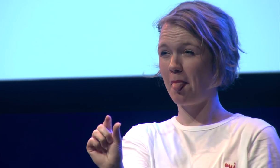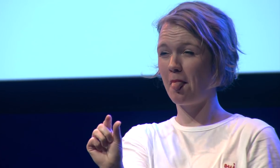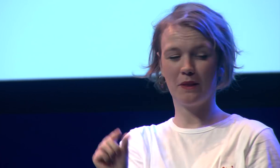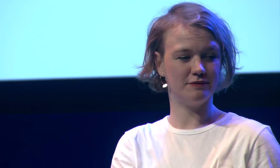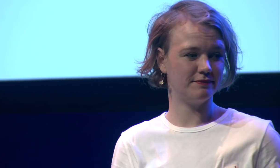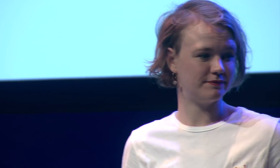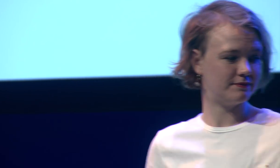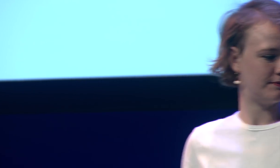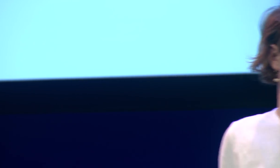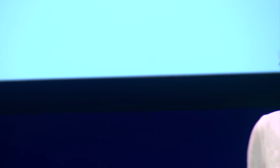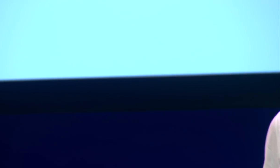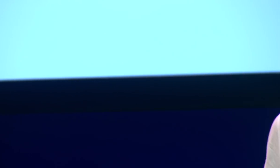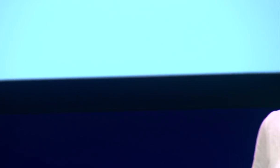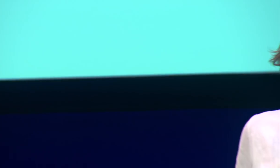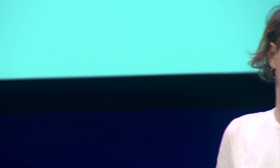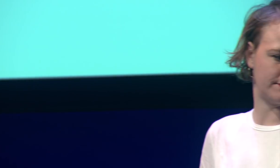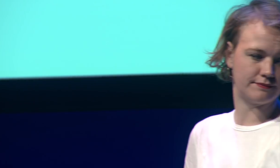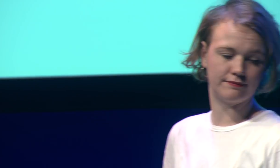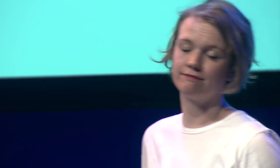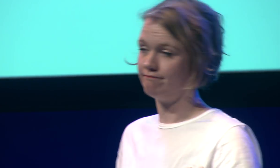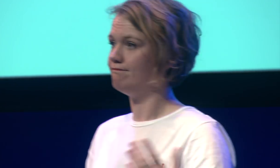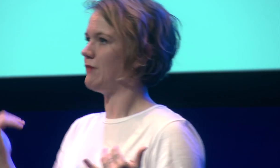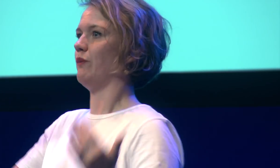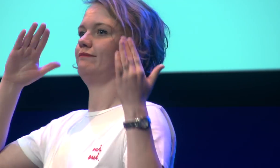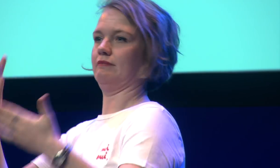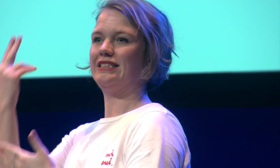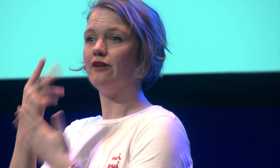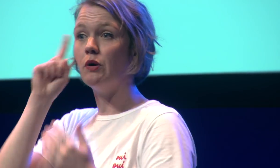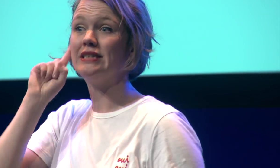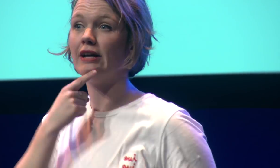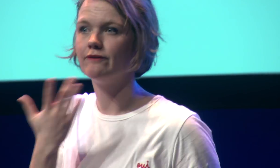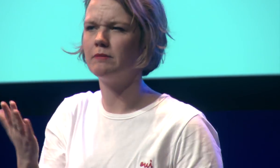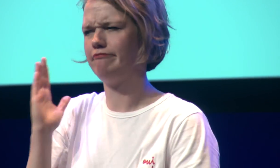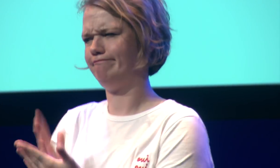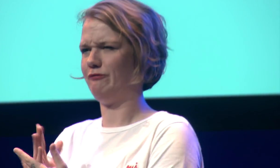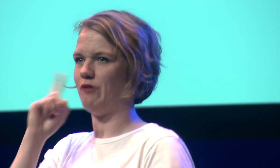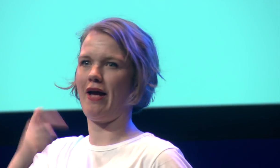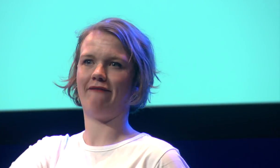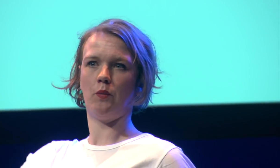really well but that's a very very small group so now designing for deaf people